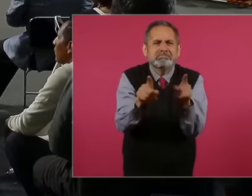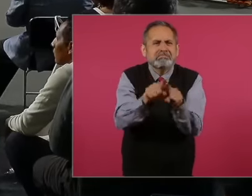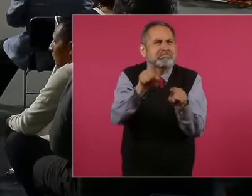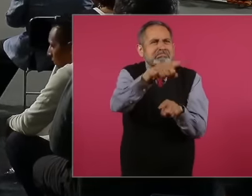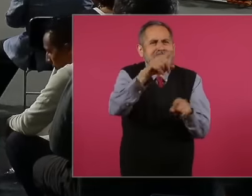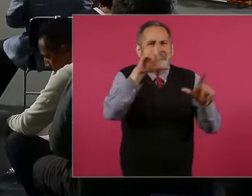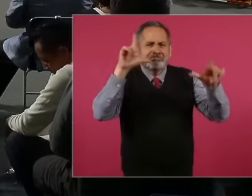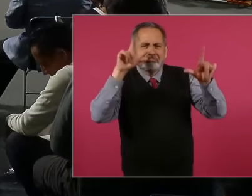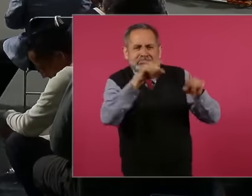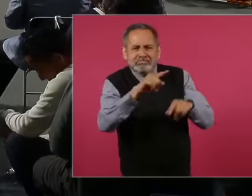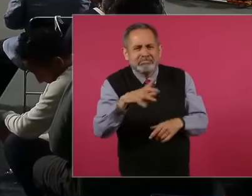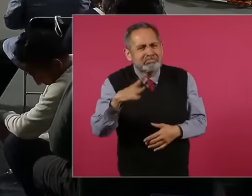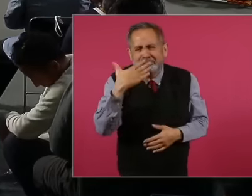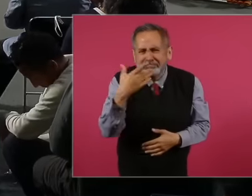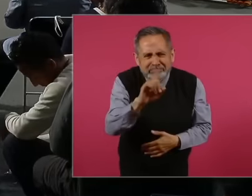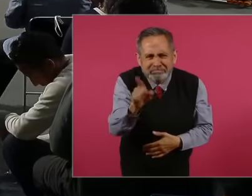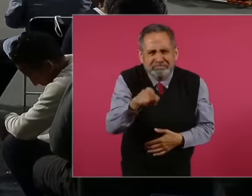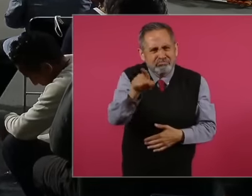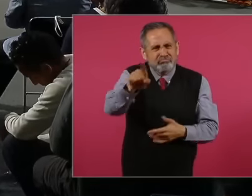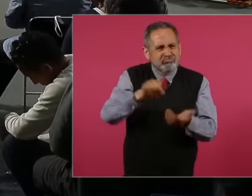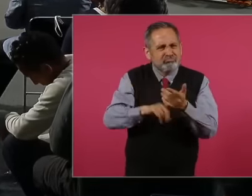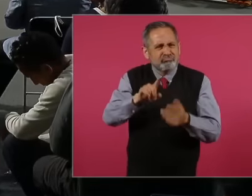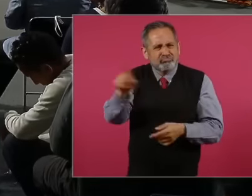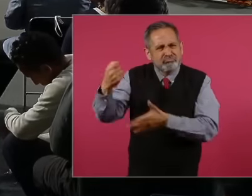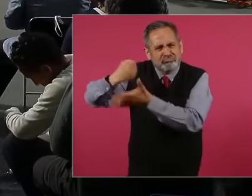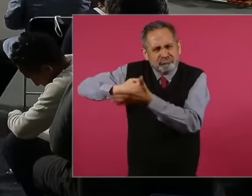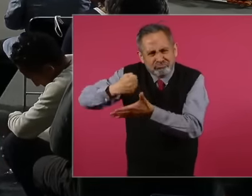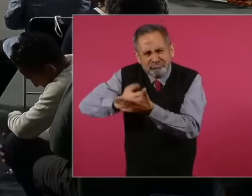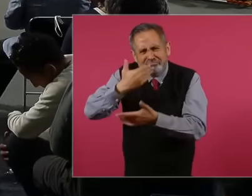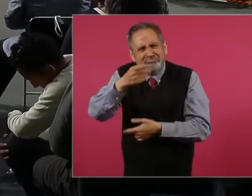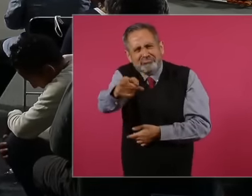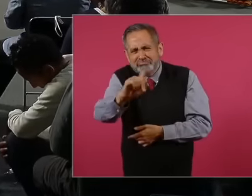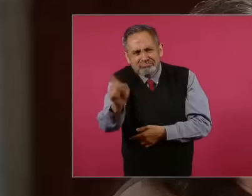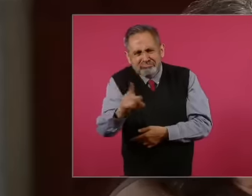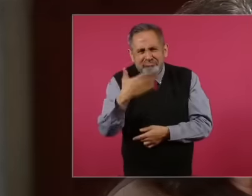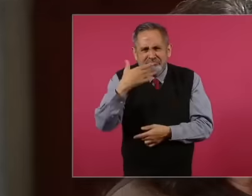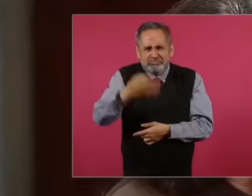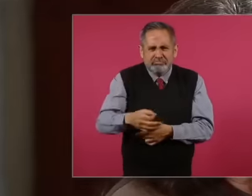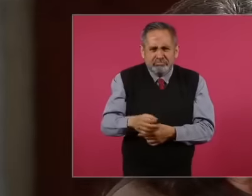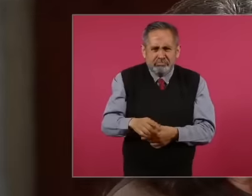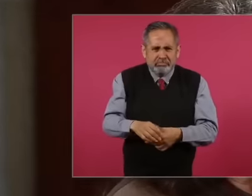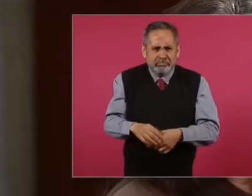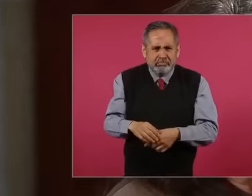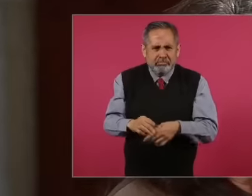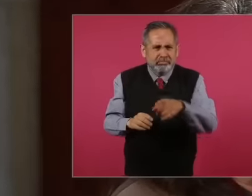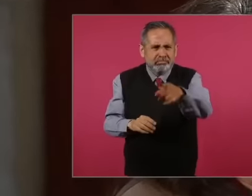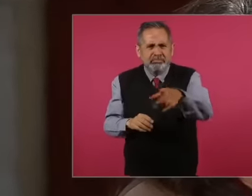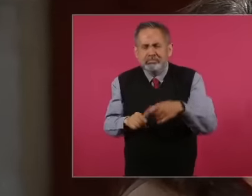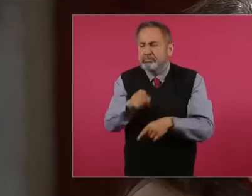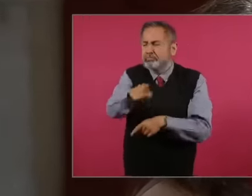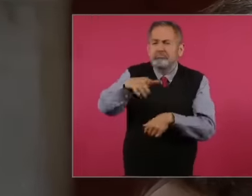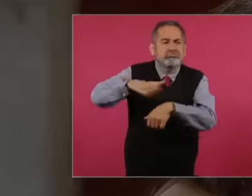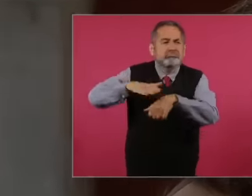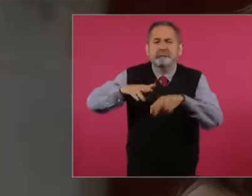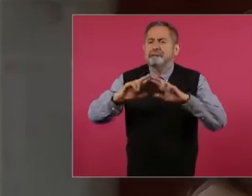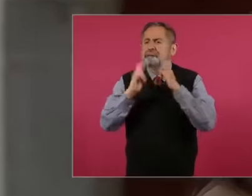it is not proper it is not worthy of a leftist man president of a politician Yes well gather an